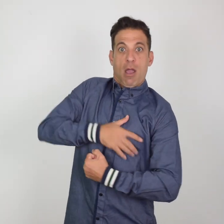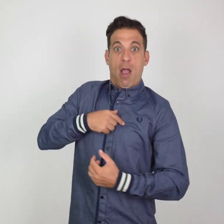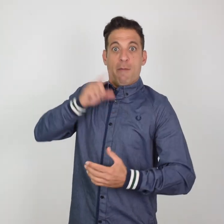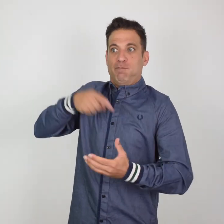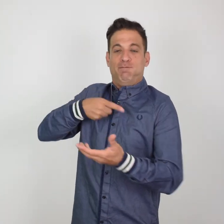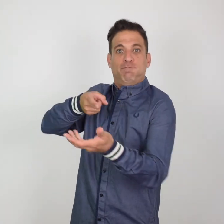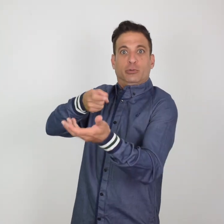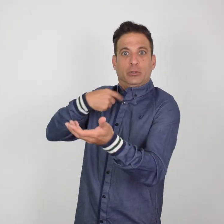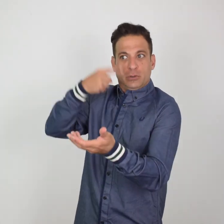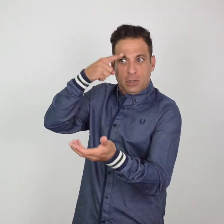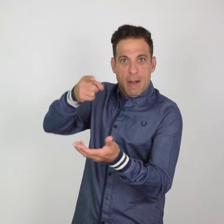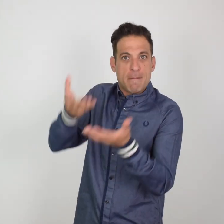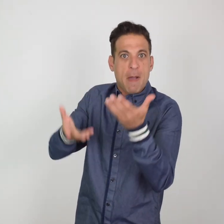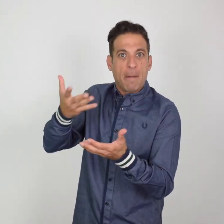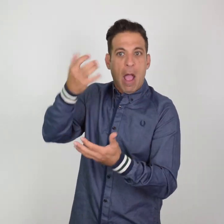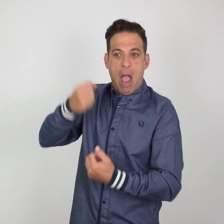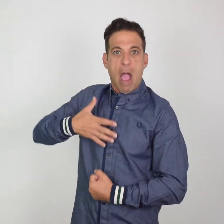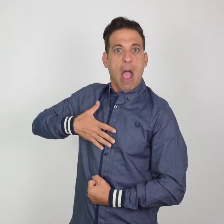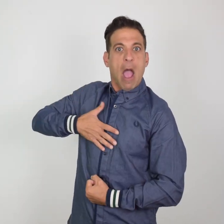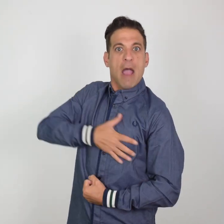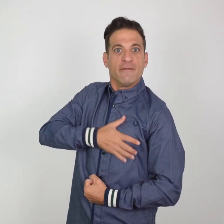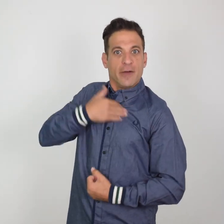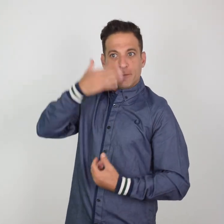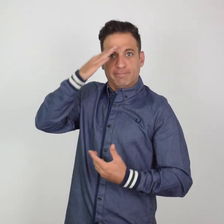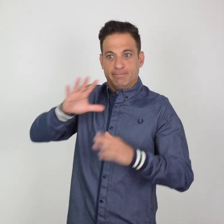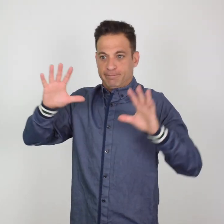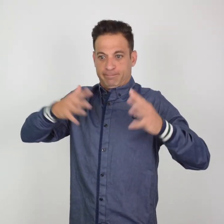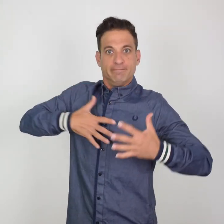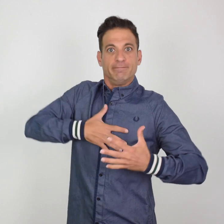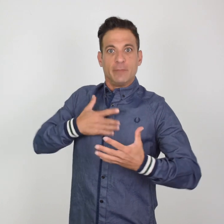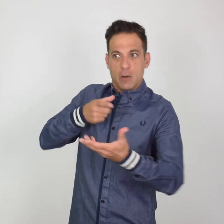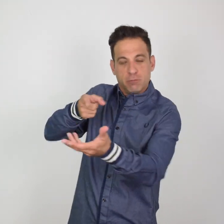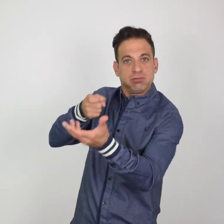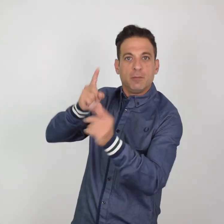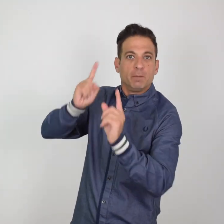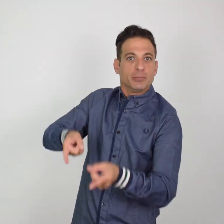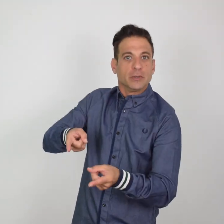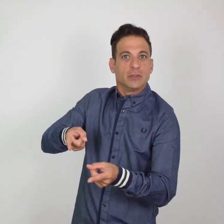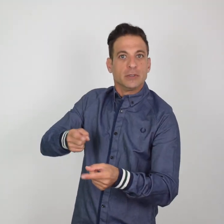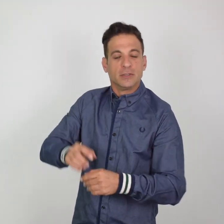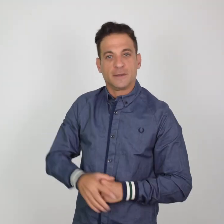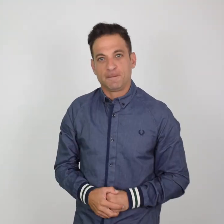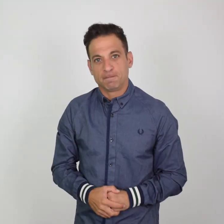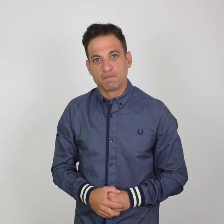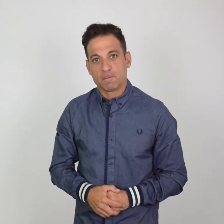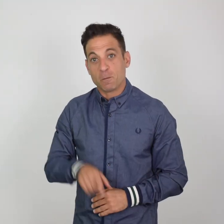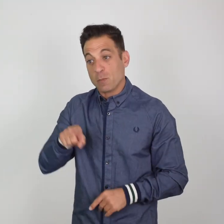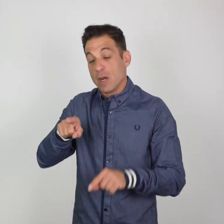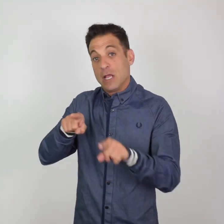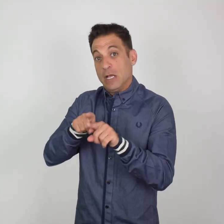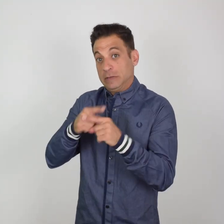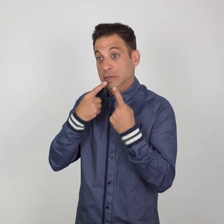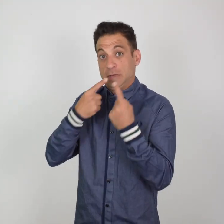the police to think that he had a weapon. They also said the couple